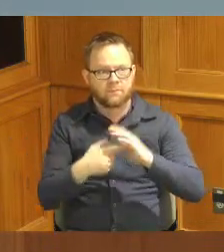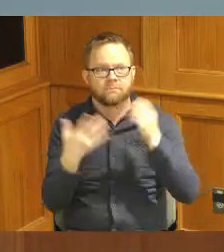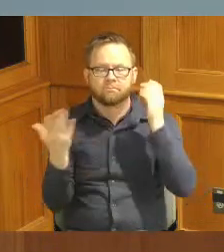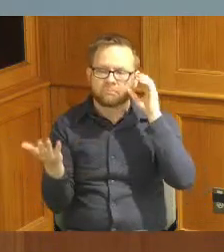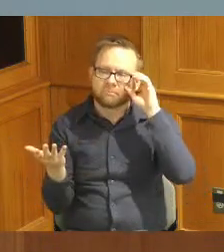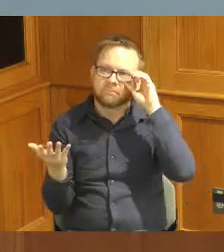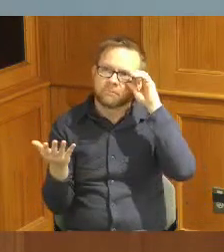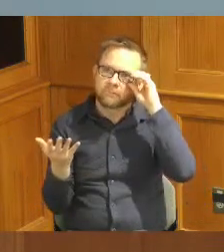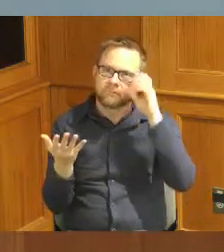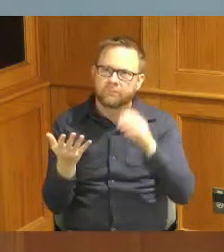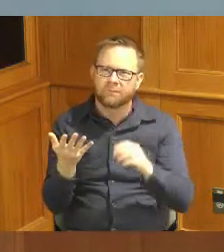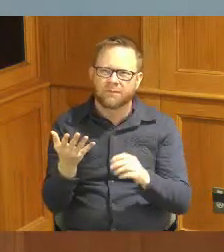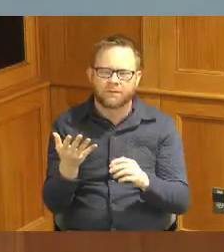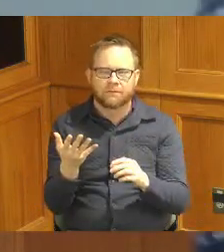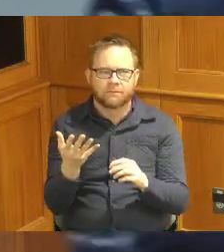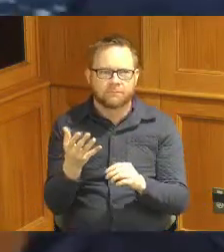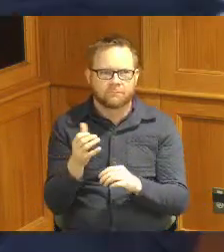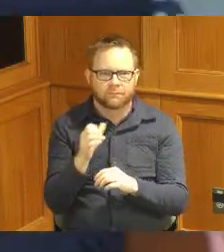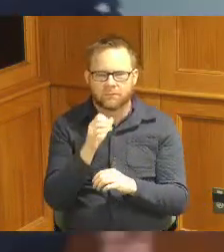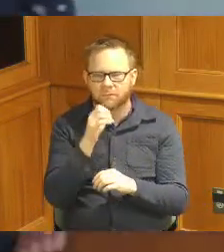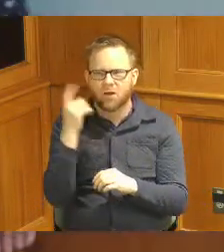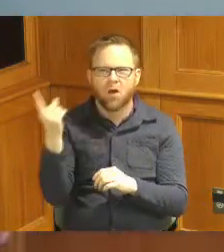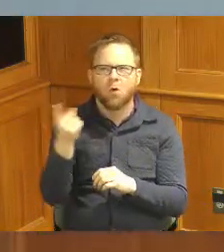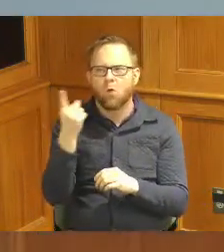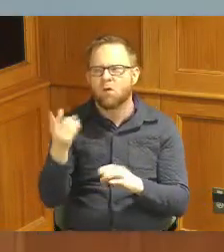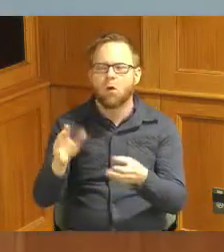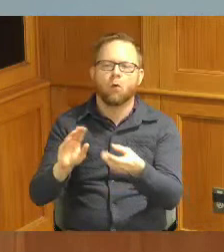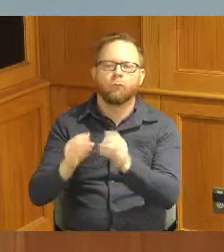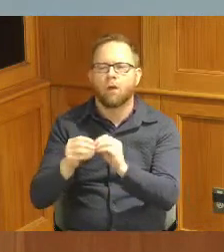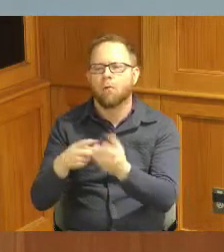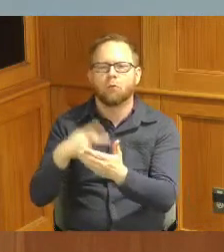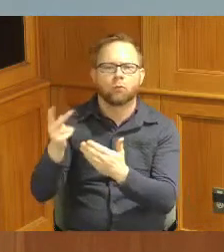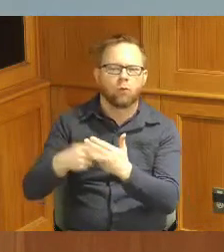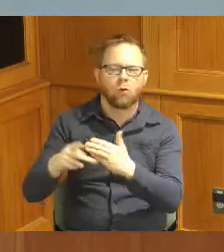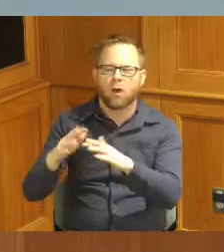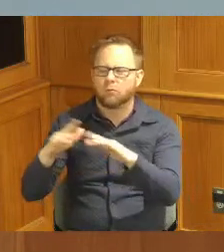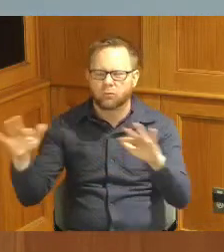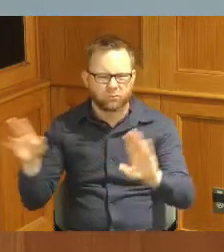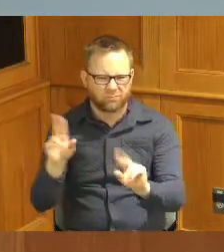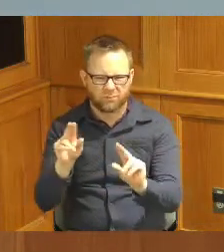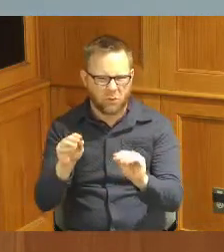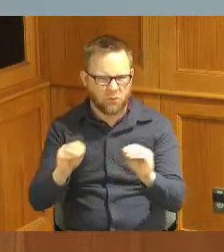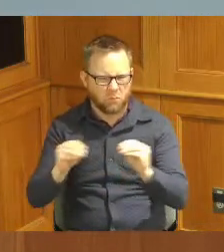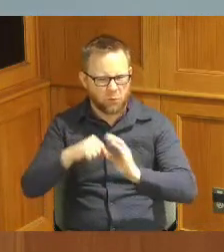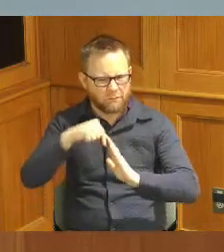something much deeper than just the numbers and the programs and what we do we as an